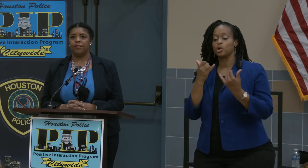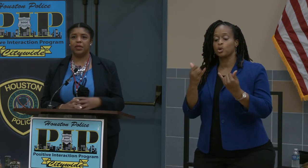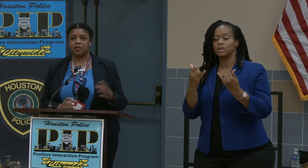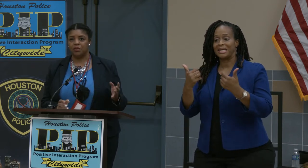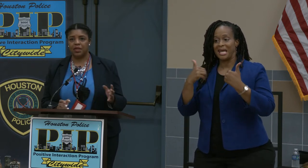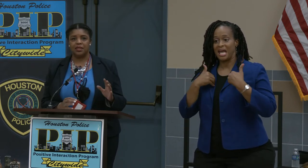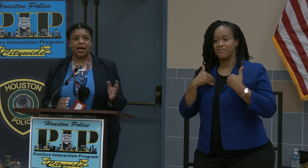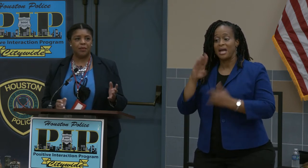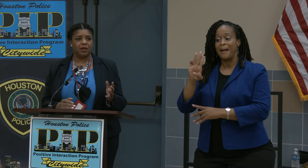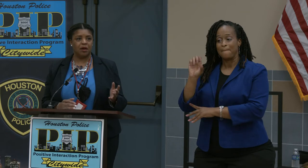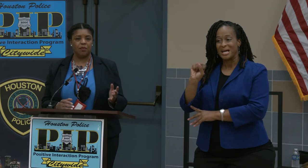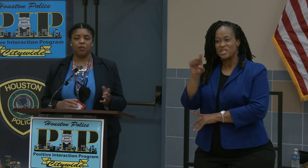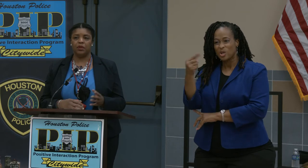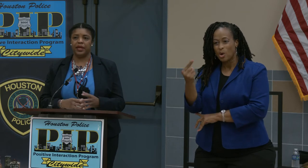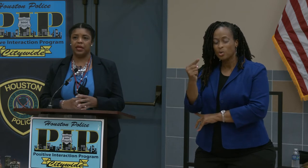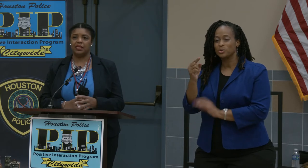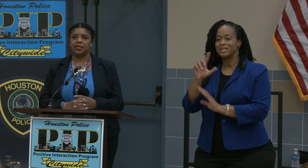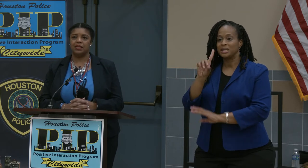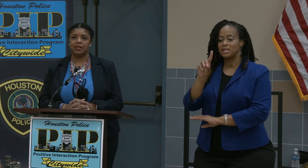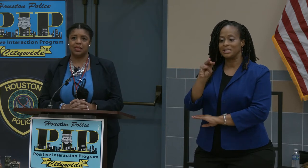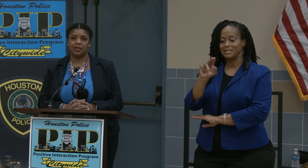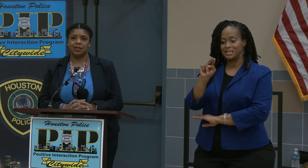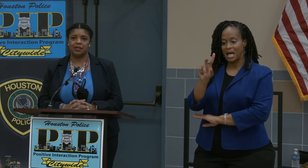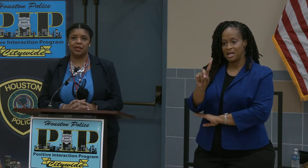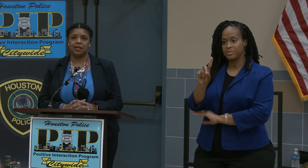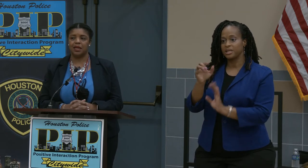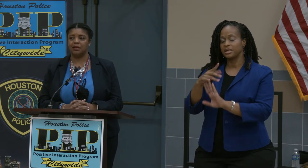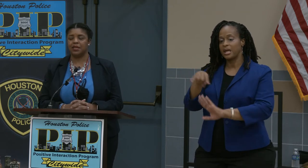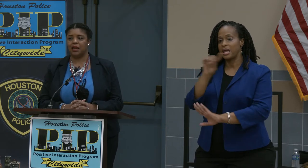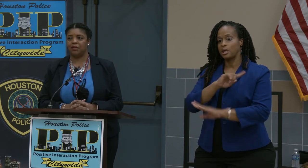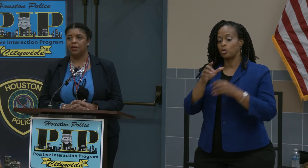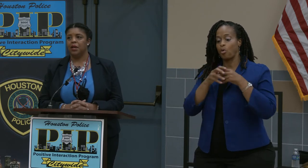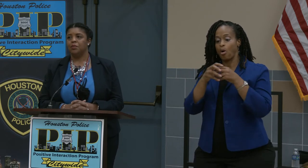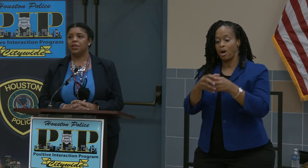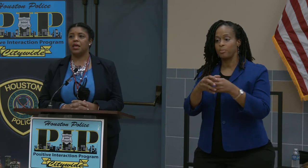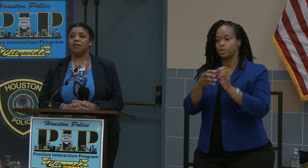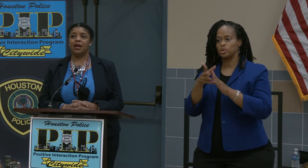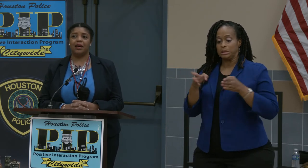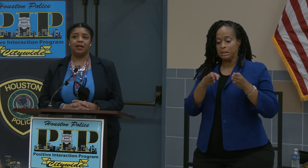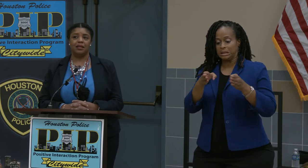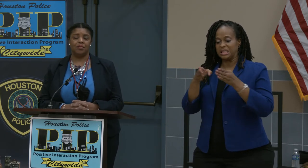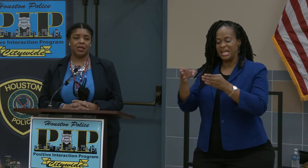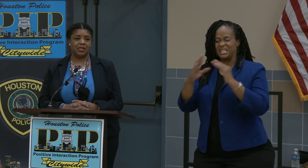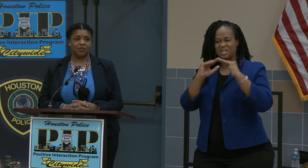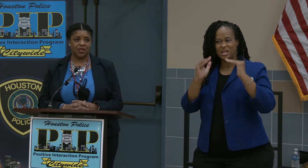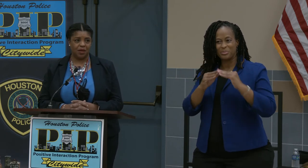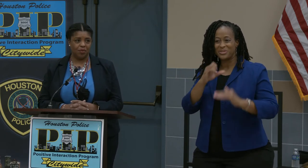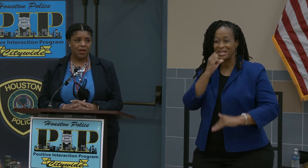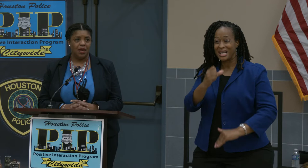bus only diamond purple lanes in existence in downtown, but they are not in the best of shape.